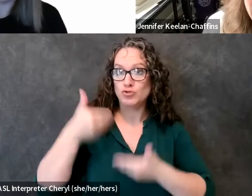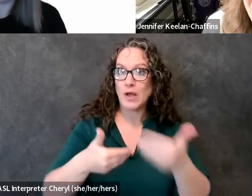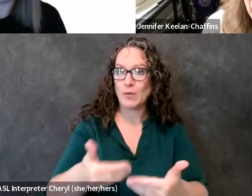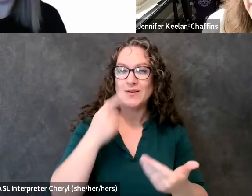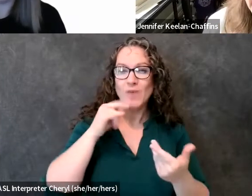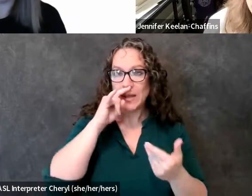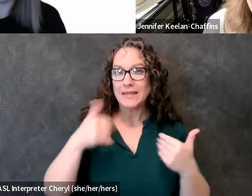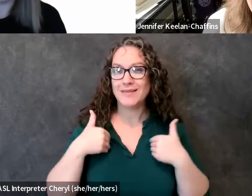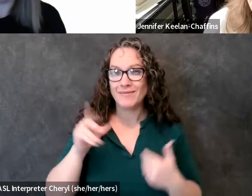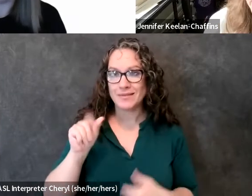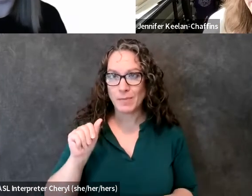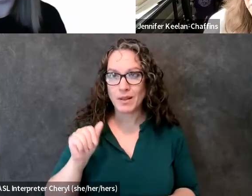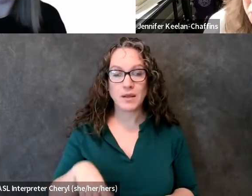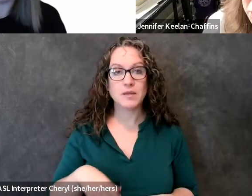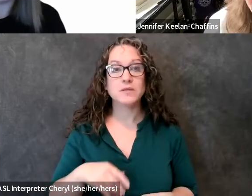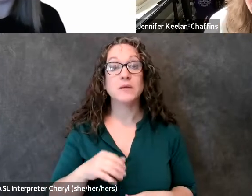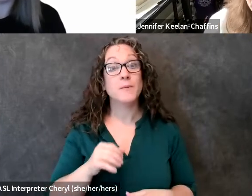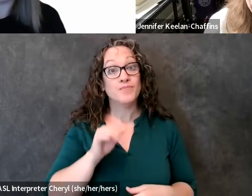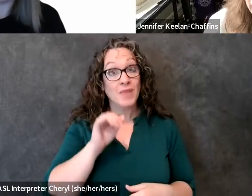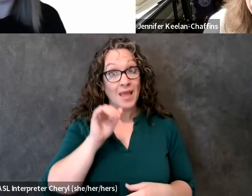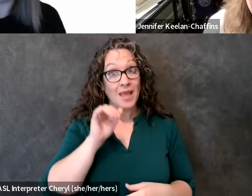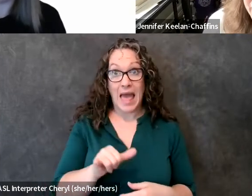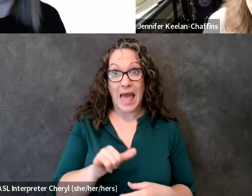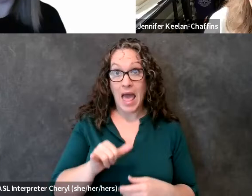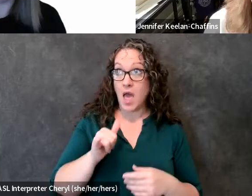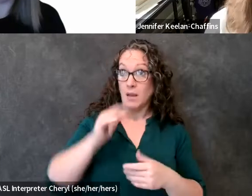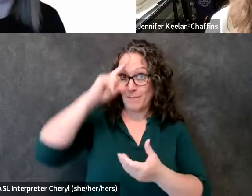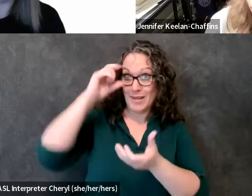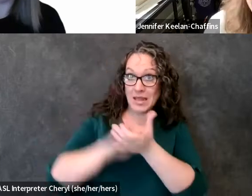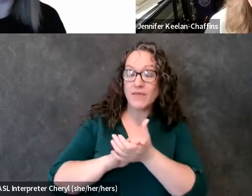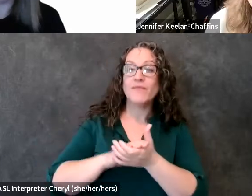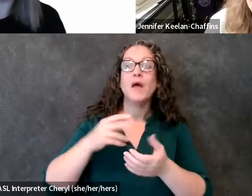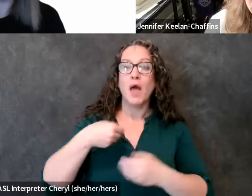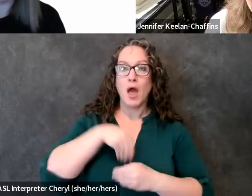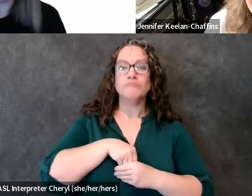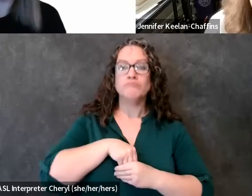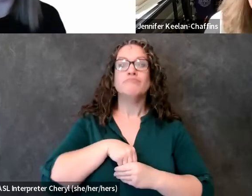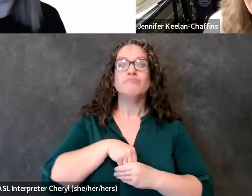and that is what gave me the determination and the strength to make it up those steps no matter